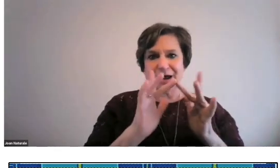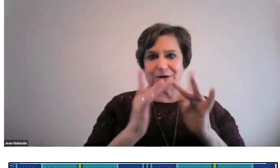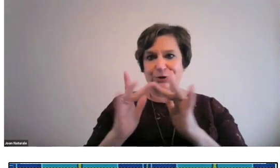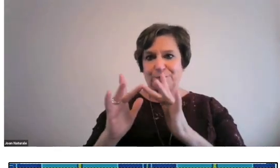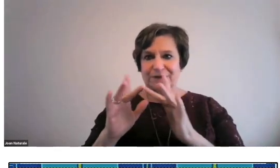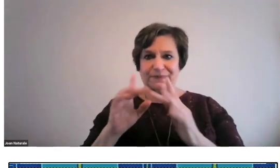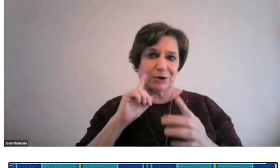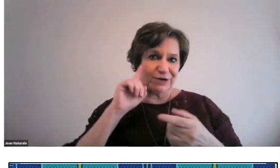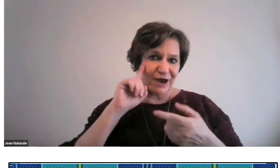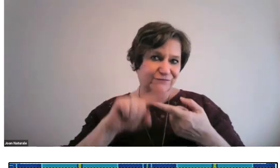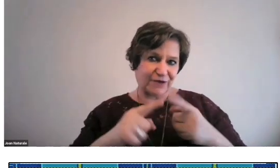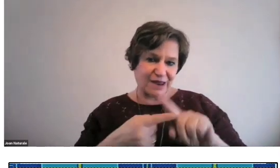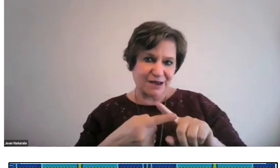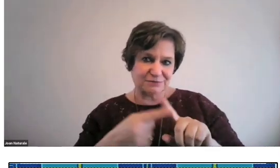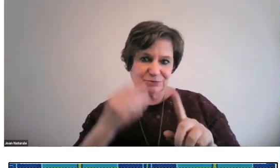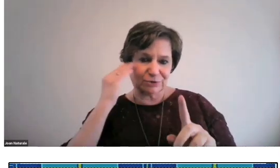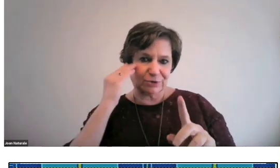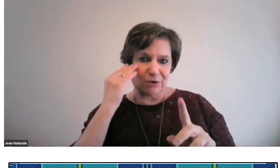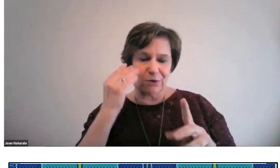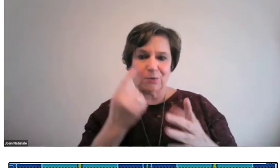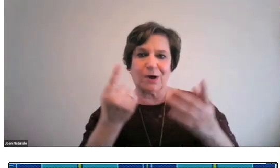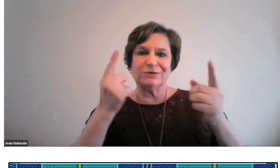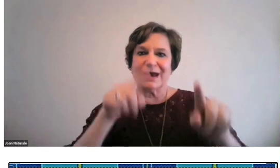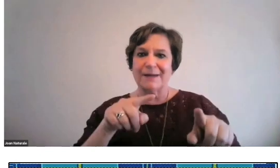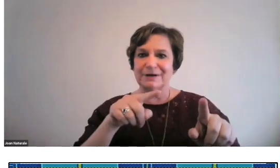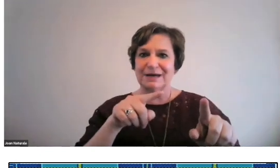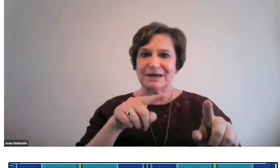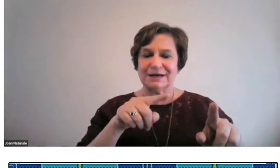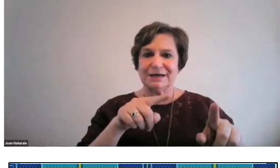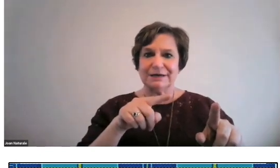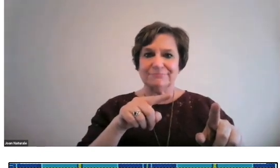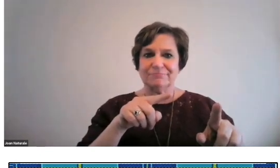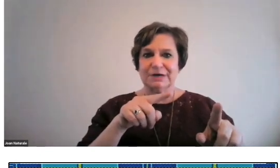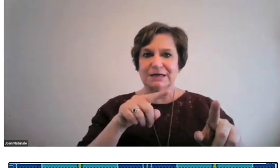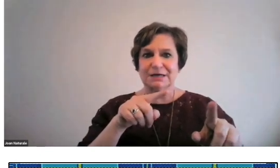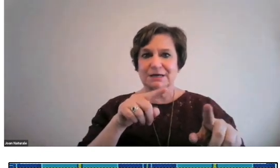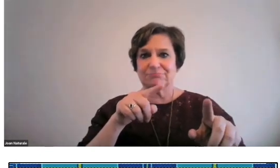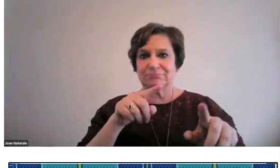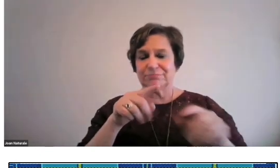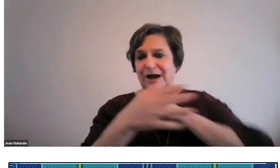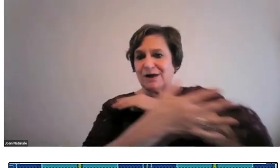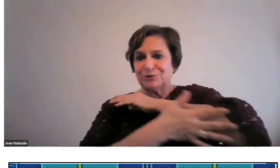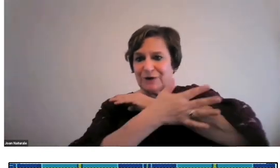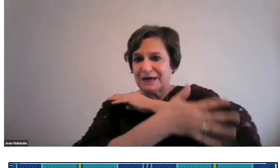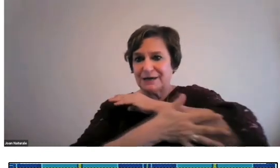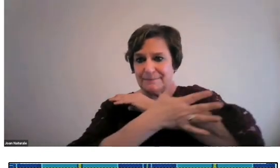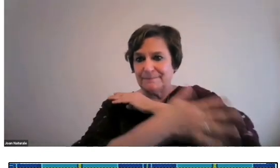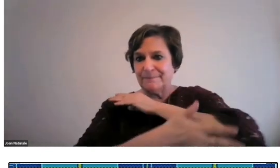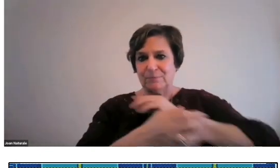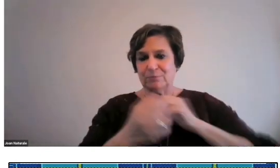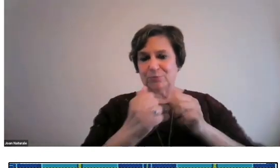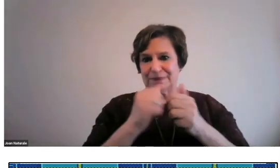It was also a way to keep in touch with deaf friends, know what was happening with friends